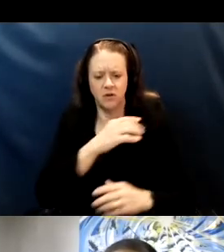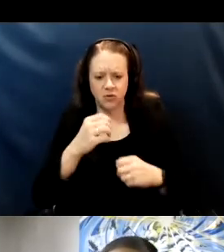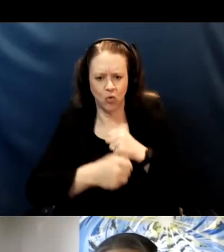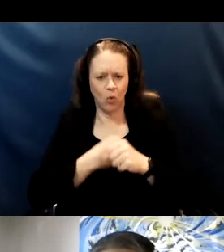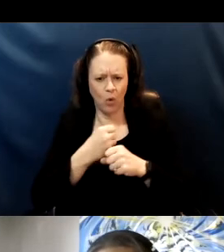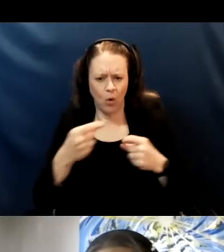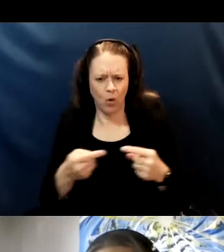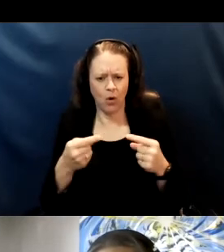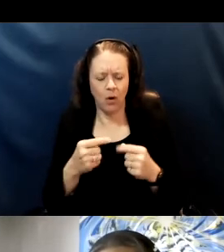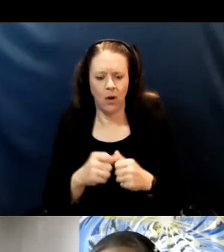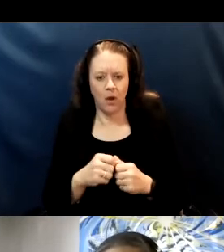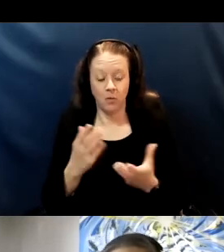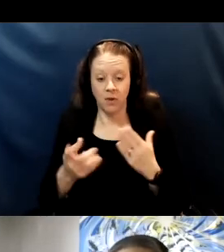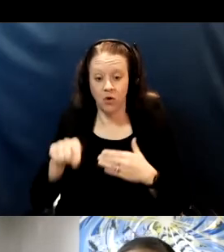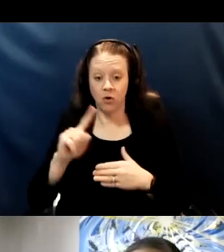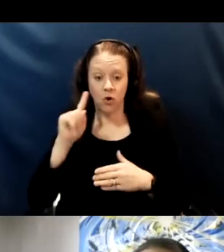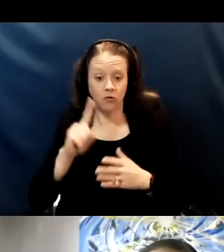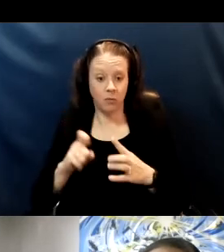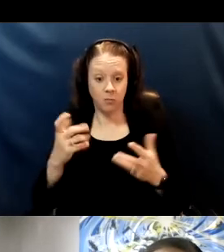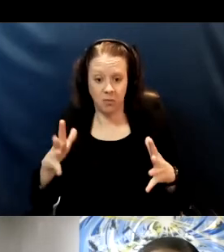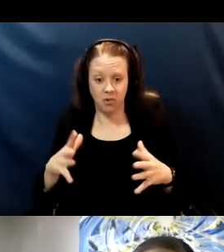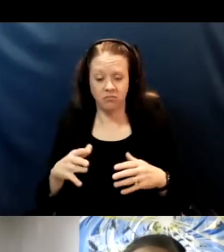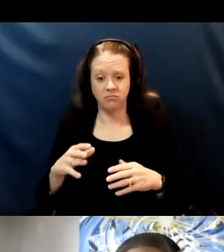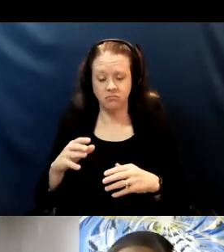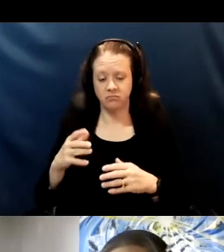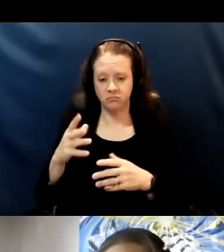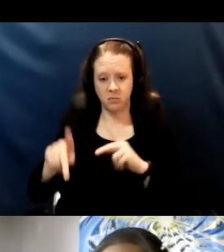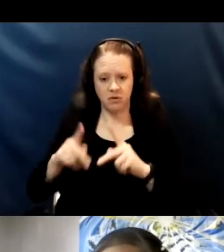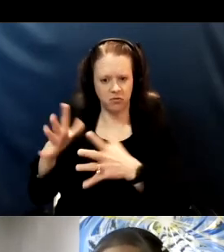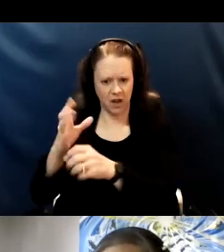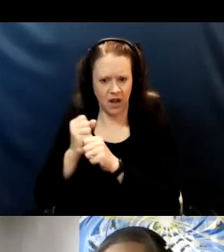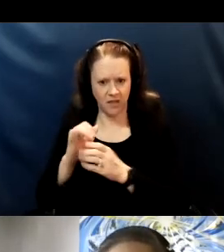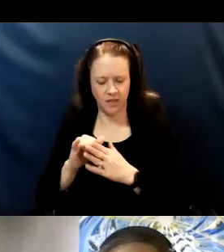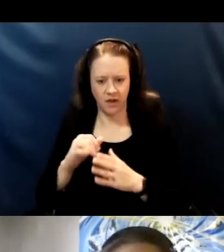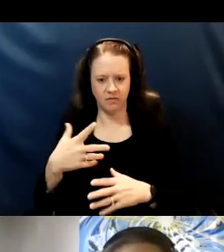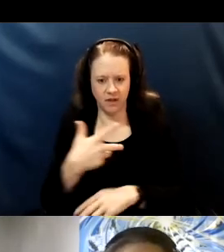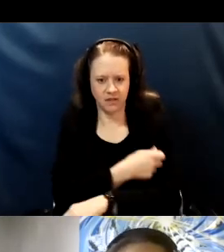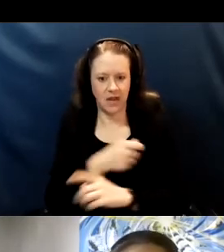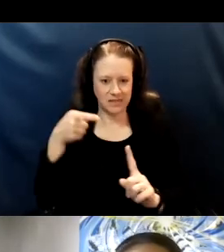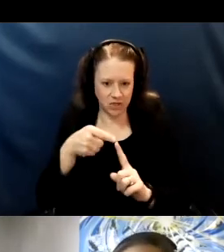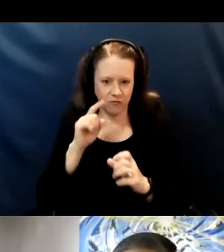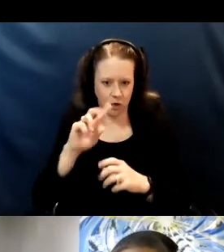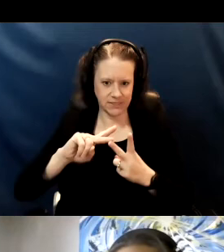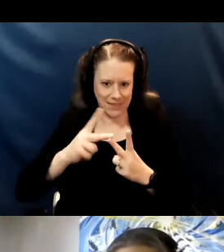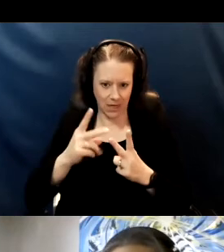who have received the vaccines that especially after the second dose for the two dose vaccines, after the second dose